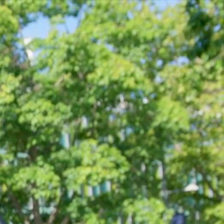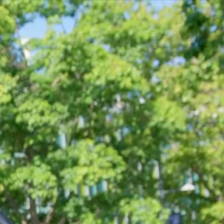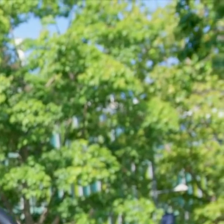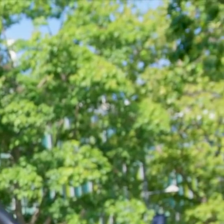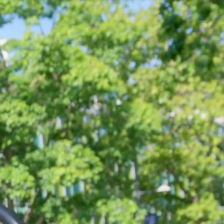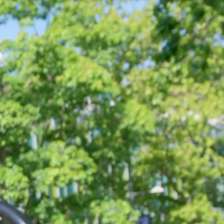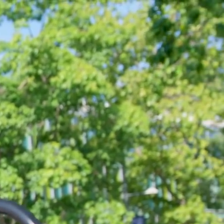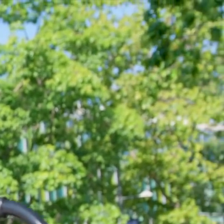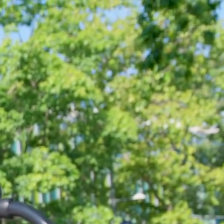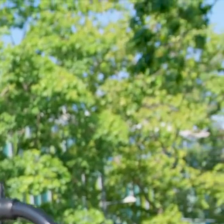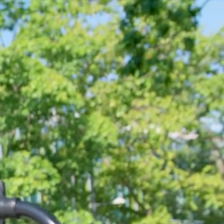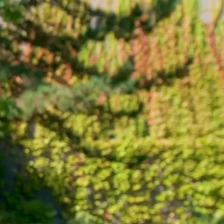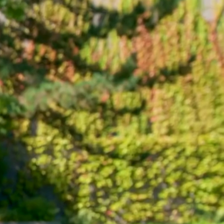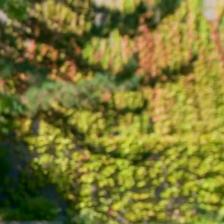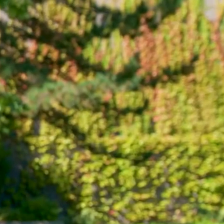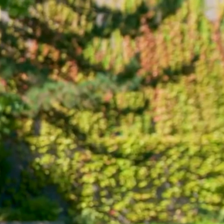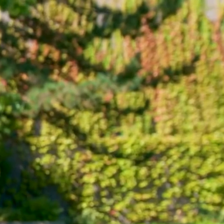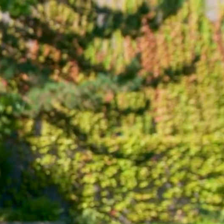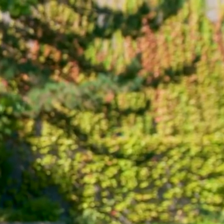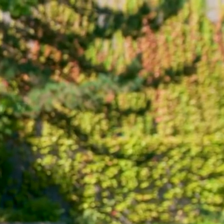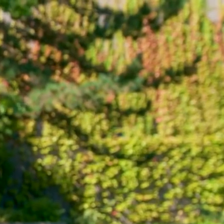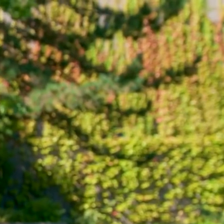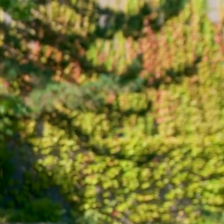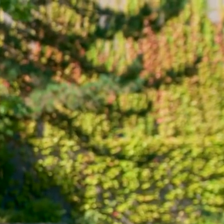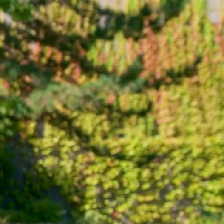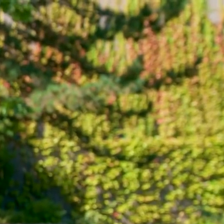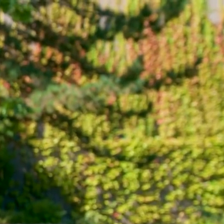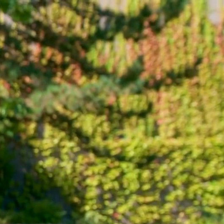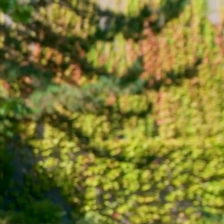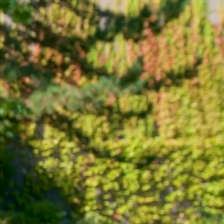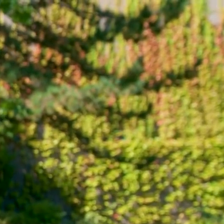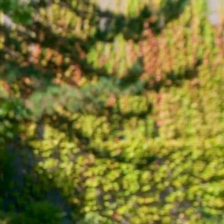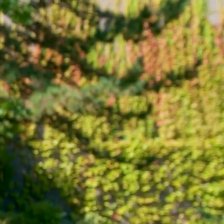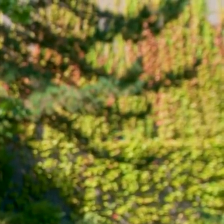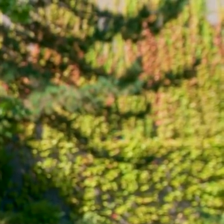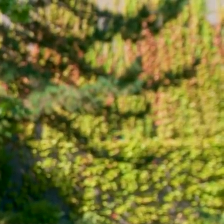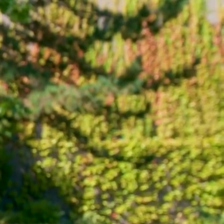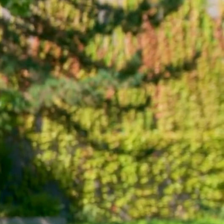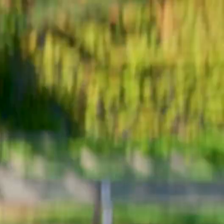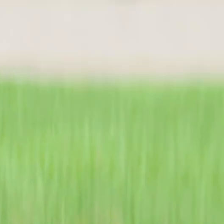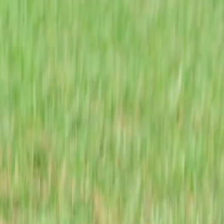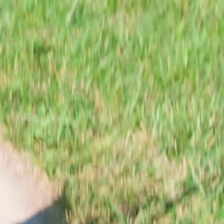I couldn't wait. I finally have a chance to show my engineering skills.